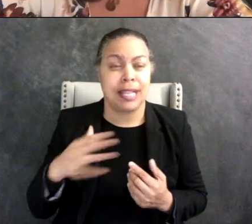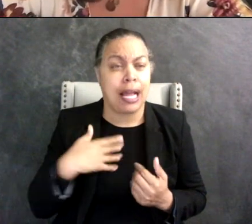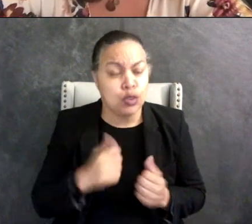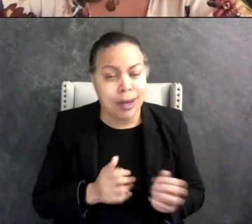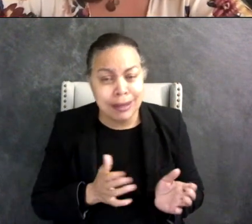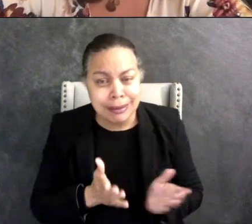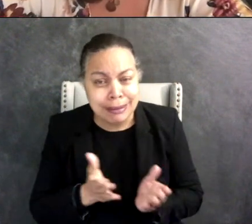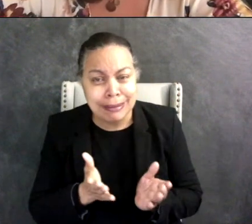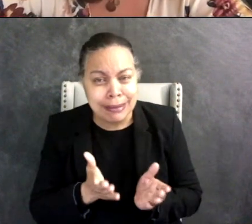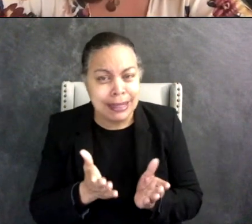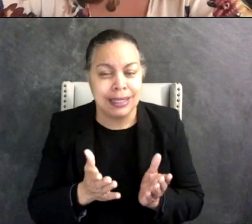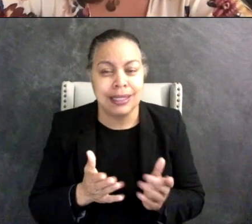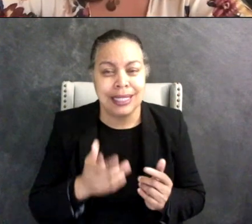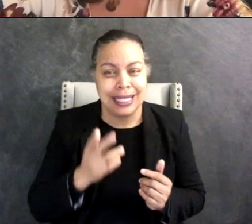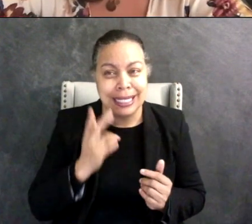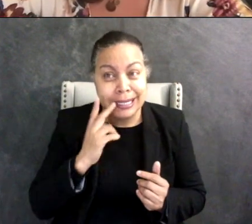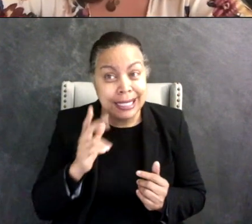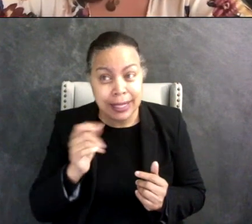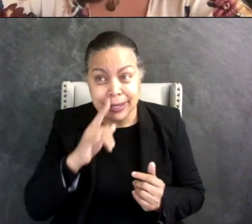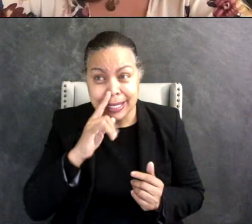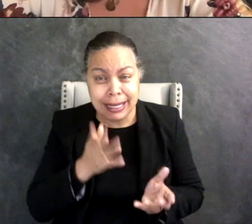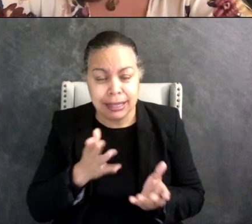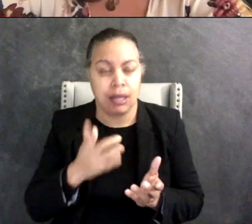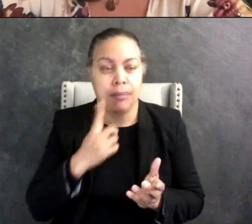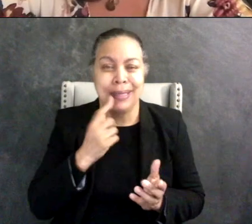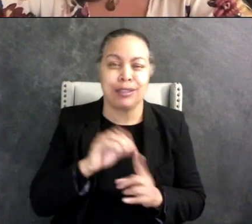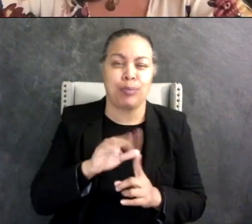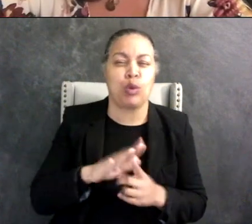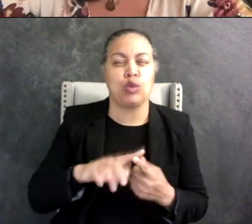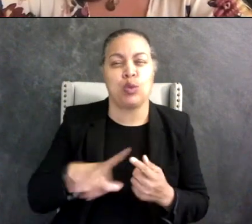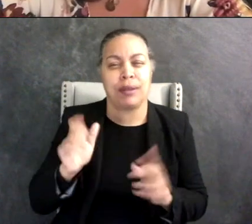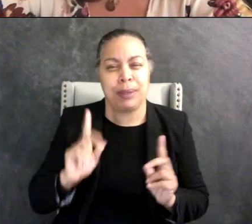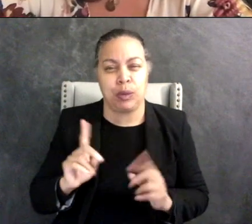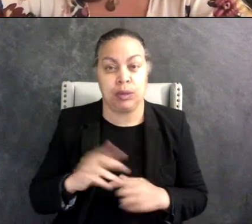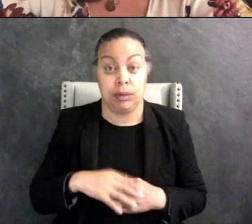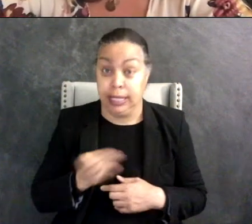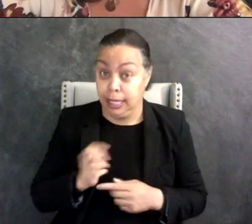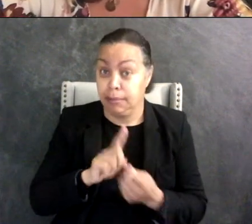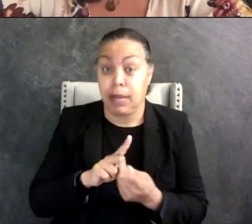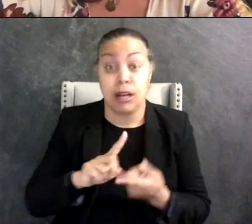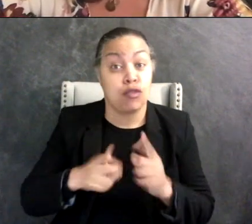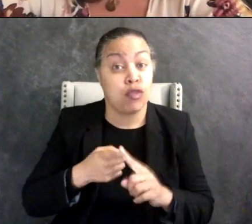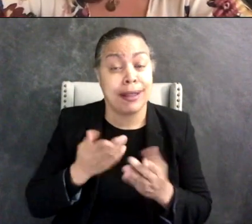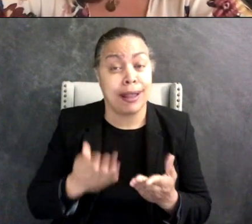to go you know so he could see other people besides me every day and he had a buddy that he met there and it was a woman who was like in her 60s